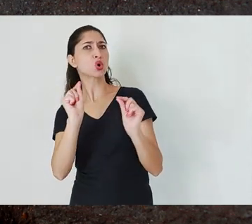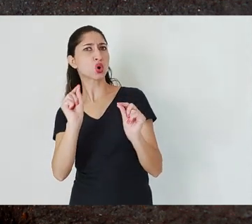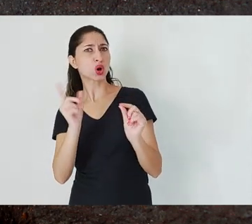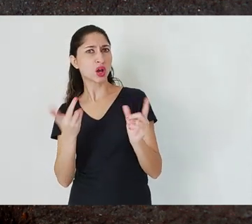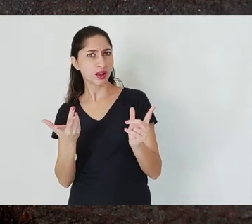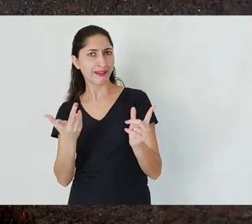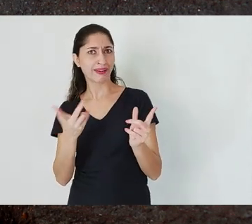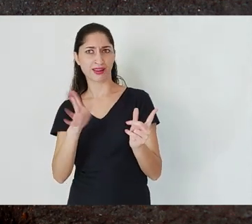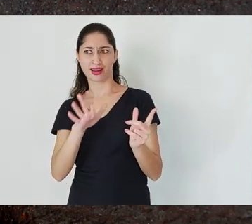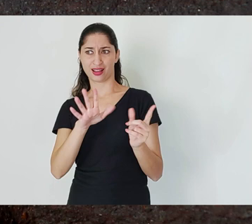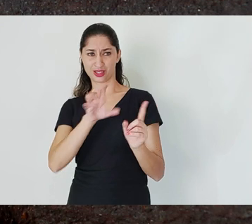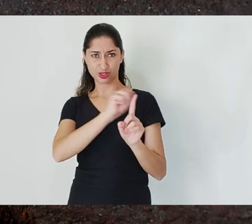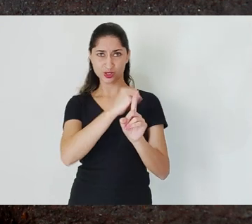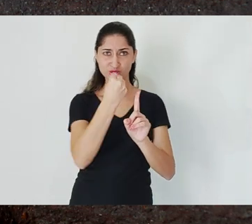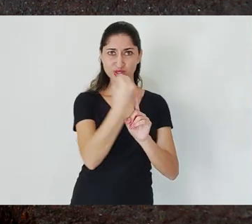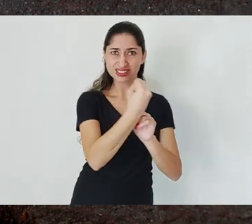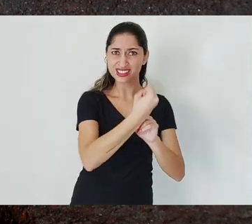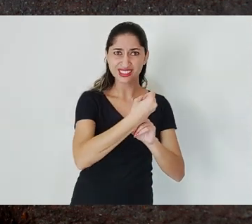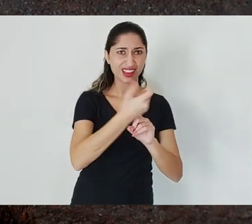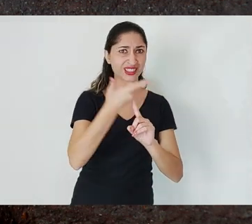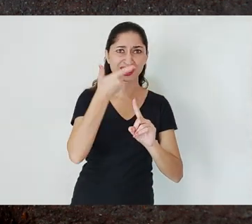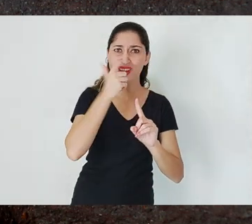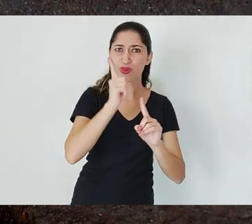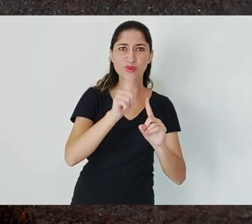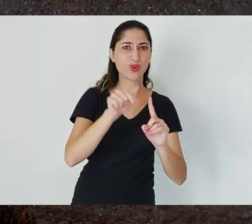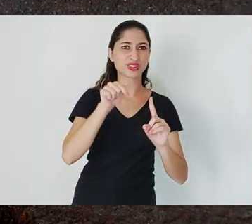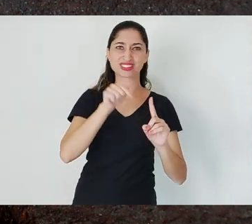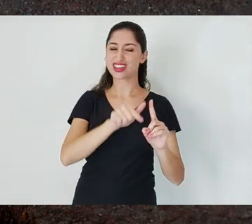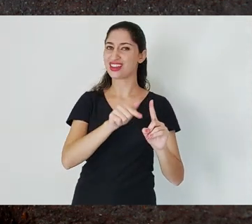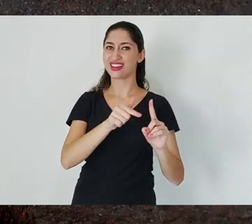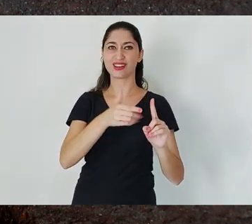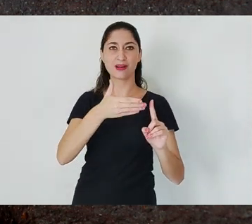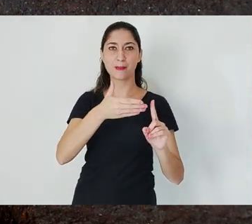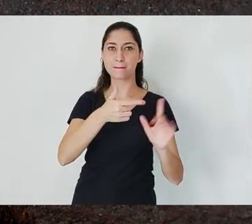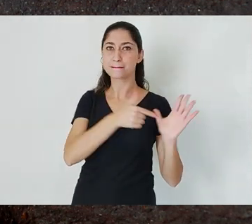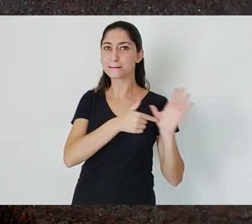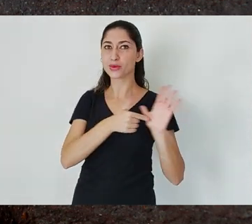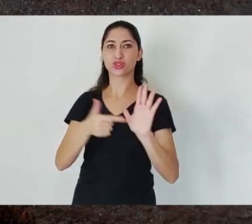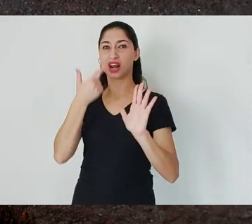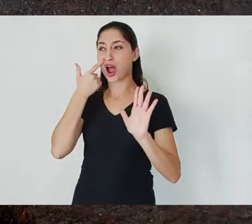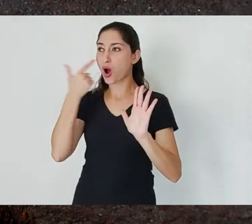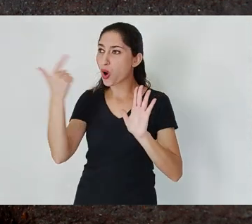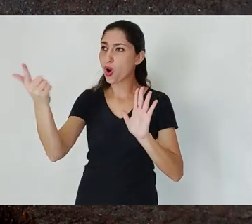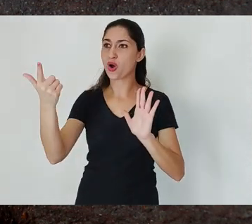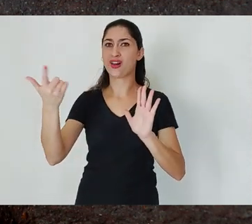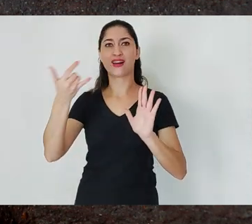much room for society to properly make its case and [explain] why it is